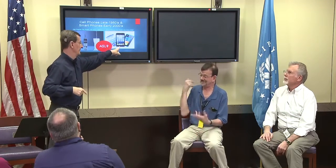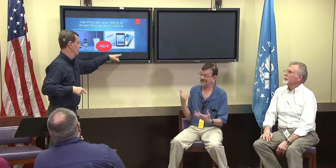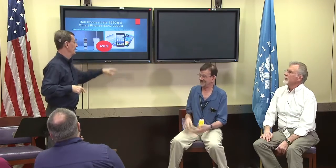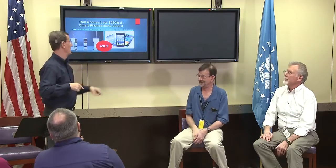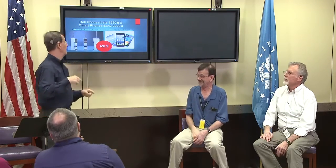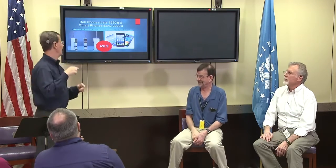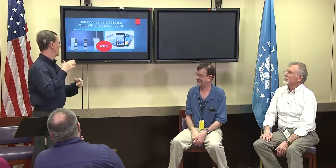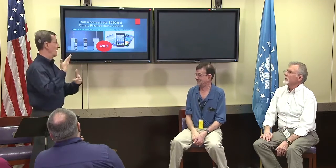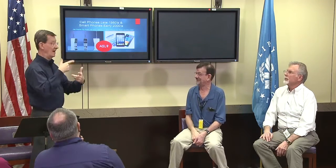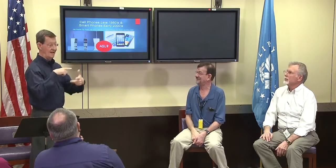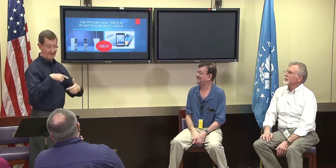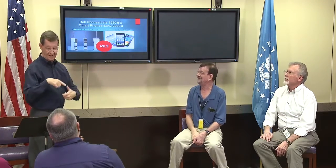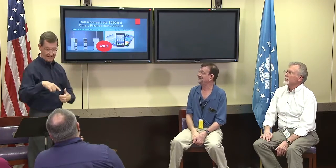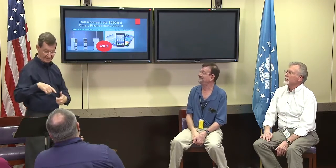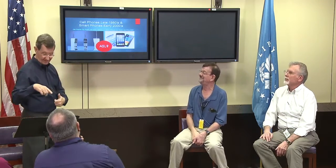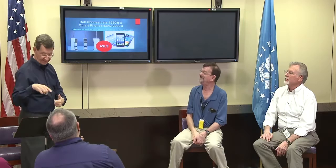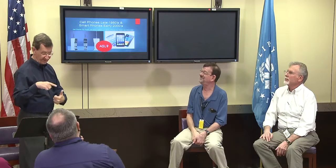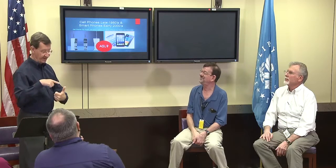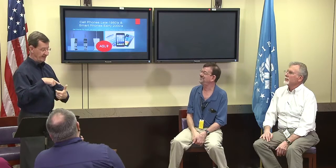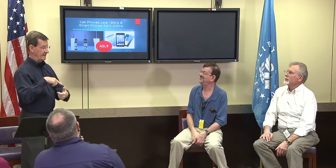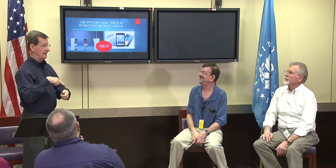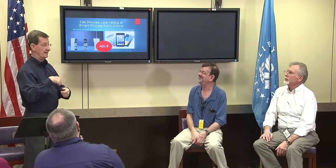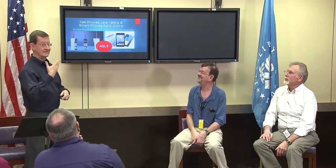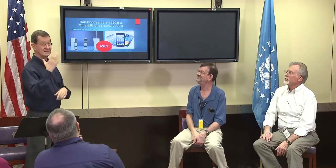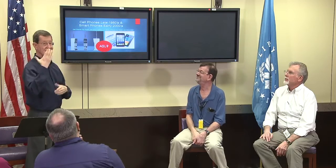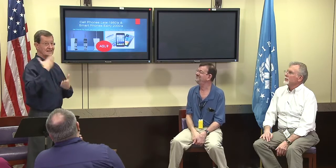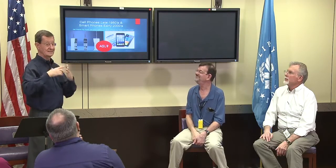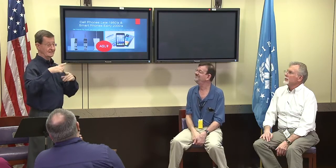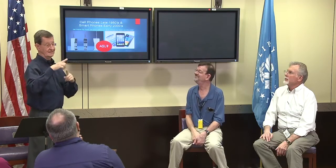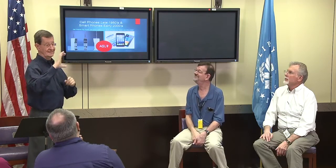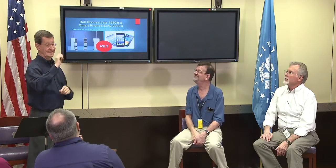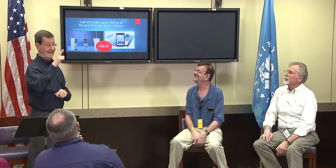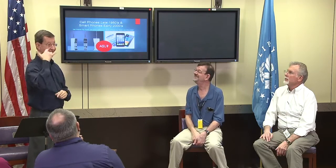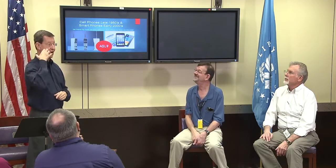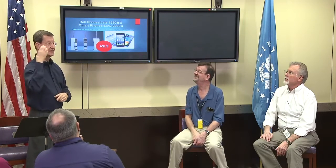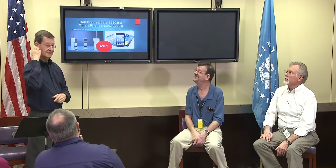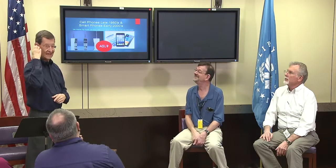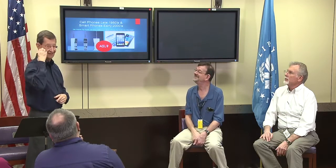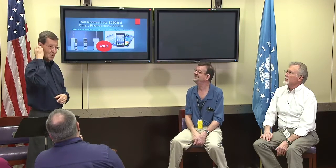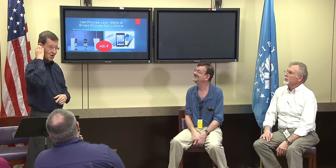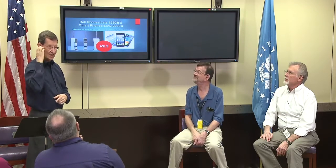these smart phones were much more easy to use.